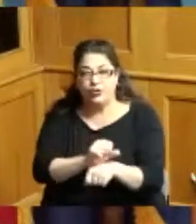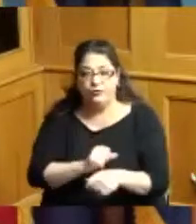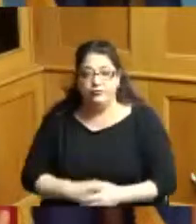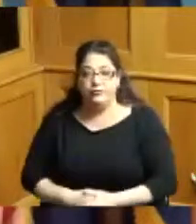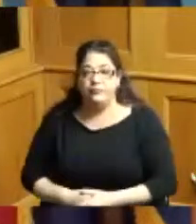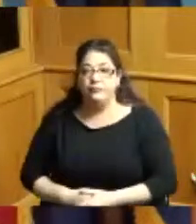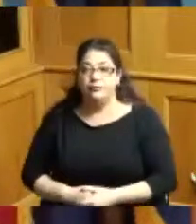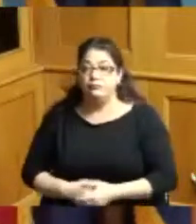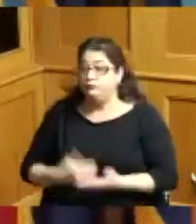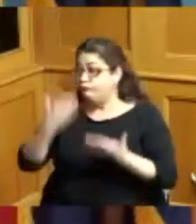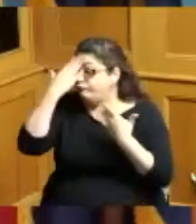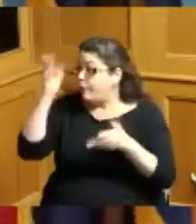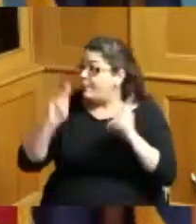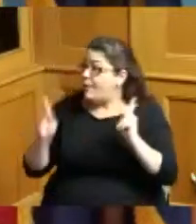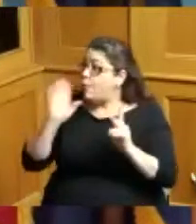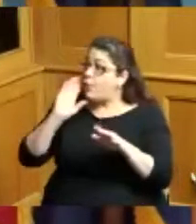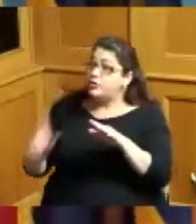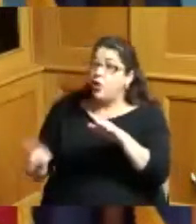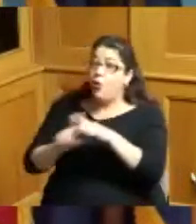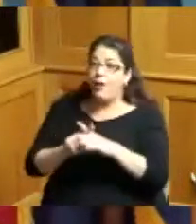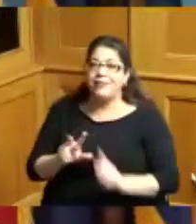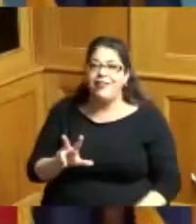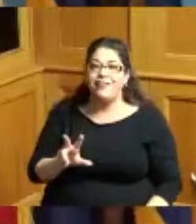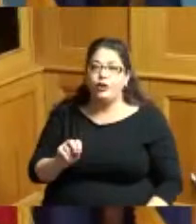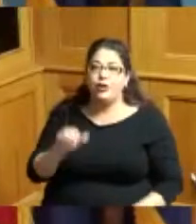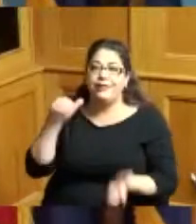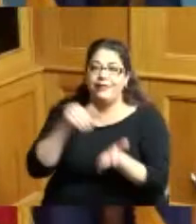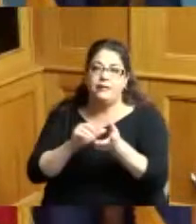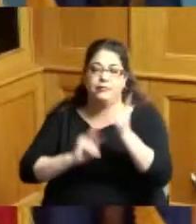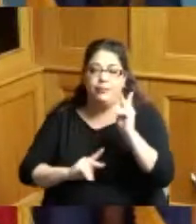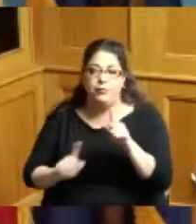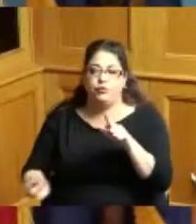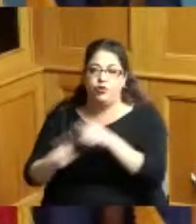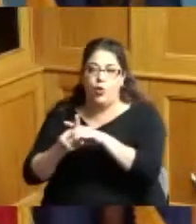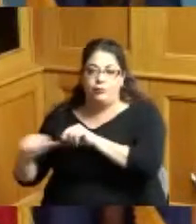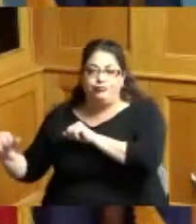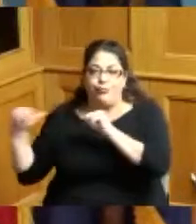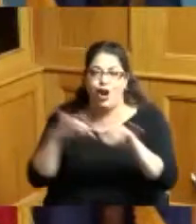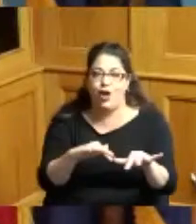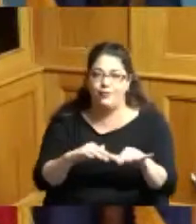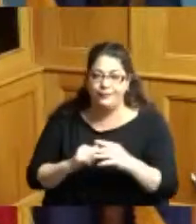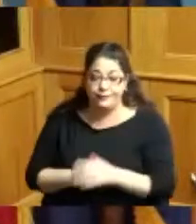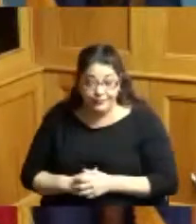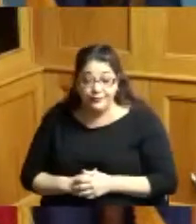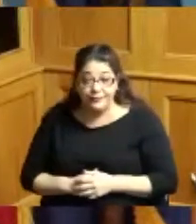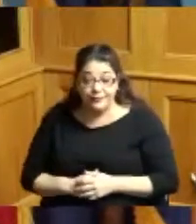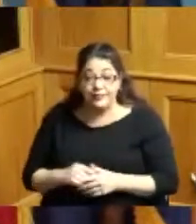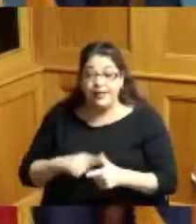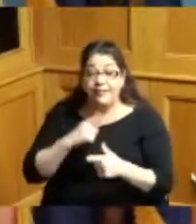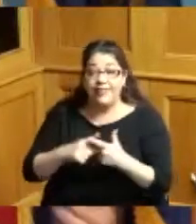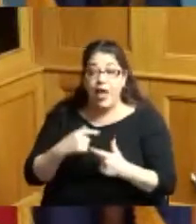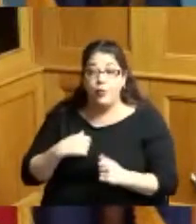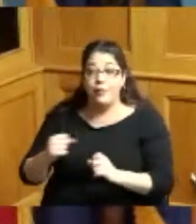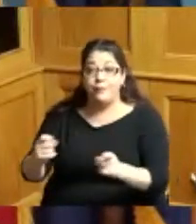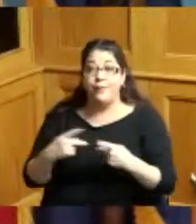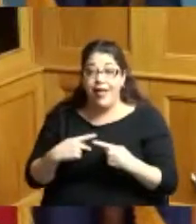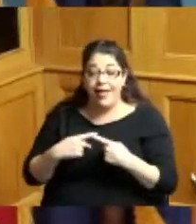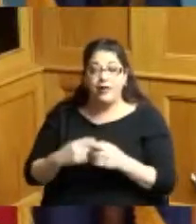know if anybody would show up 30,000 people show up but then we come back and it's put on by not